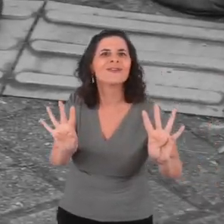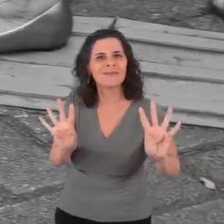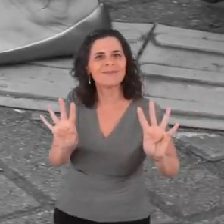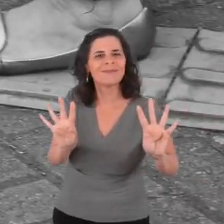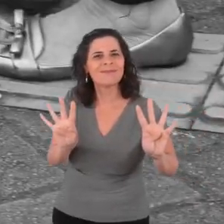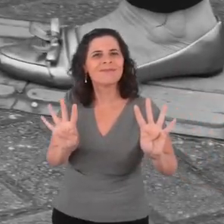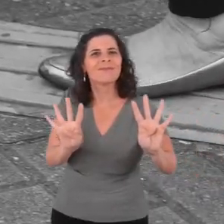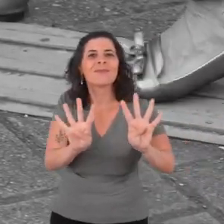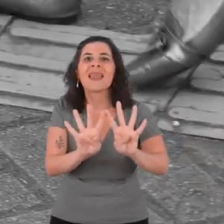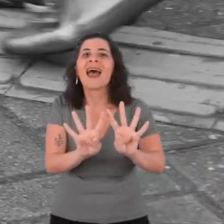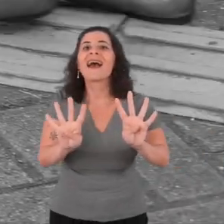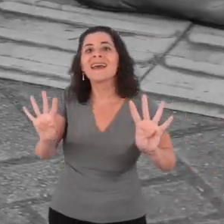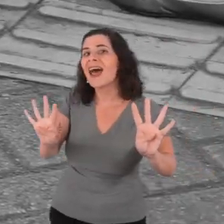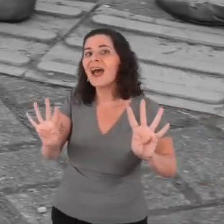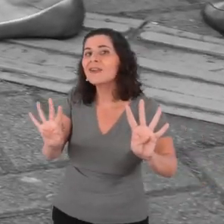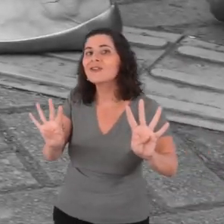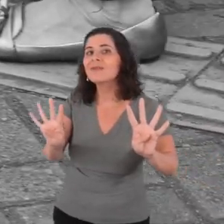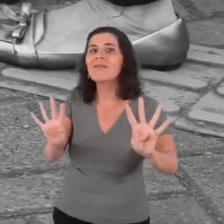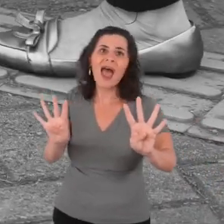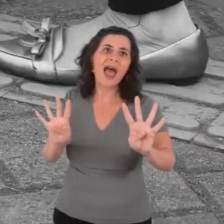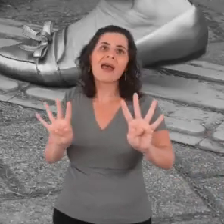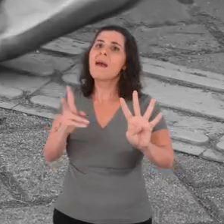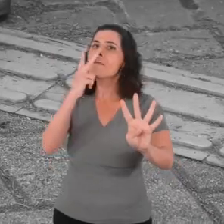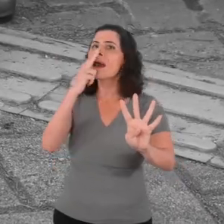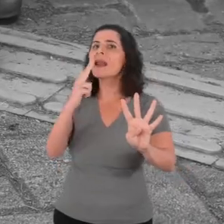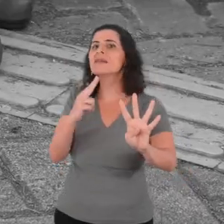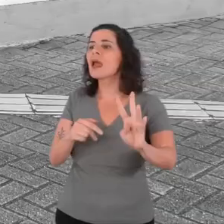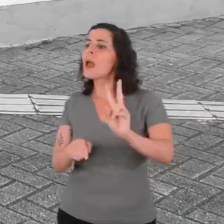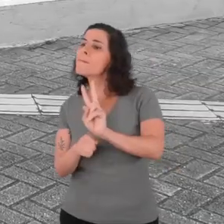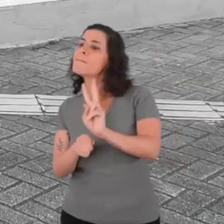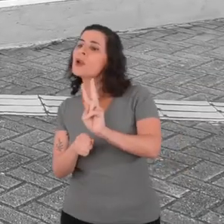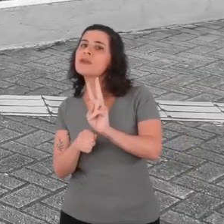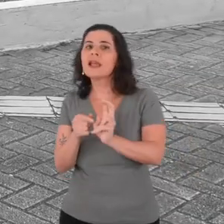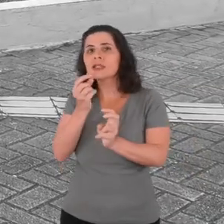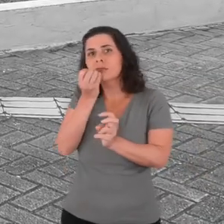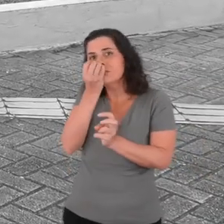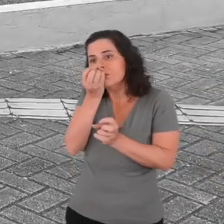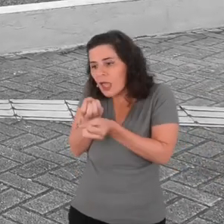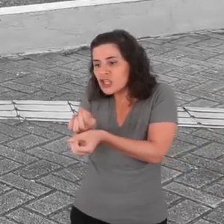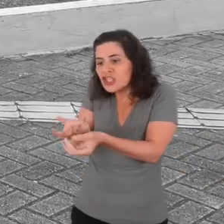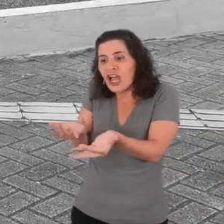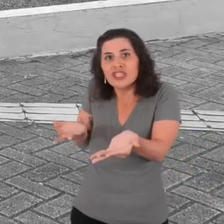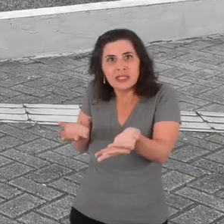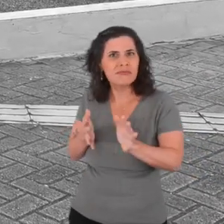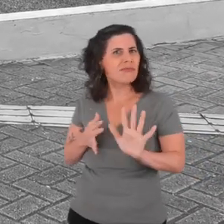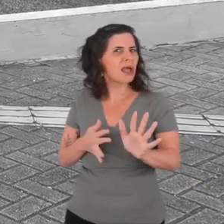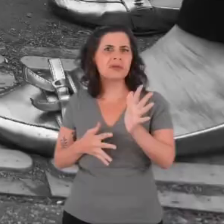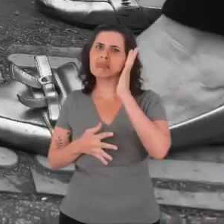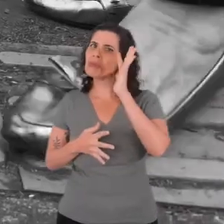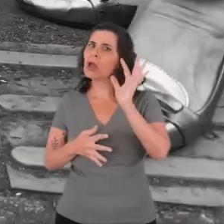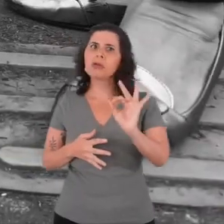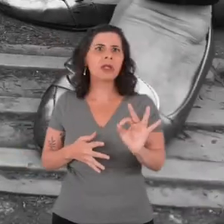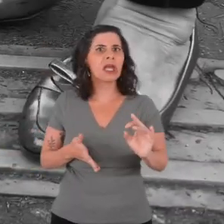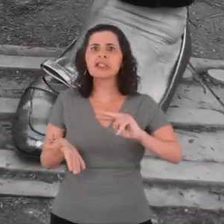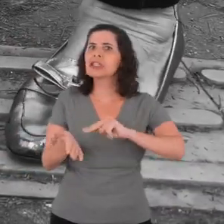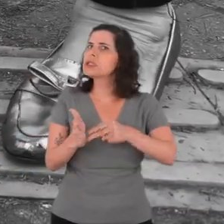before the garden. I did not understand the meaning of this tactile floor